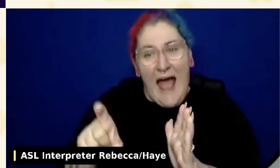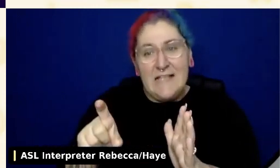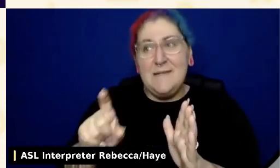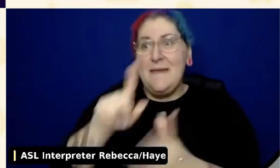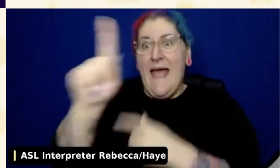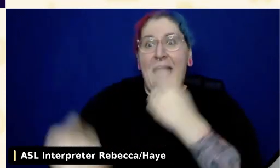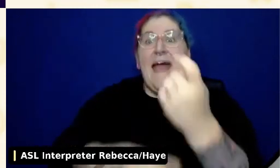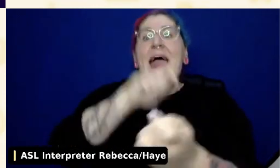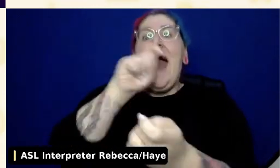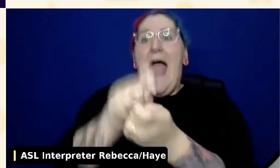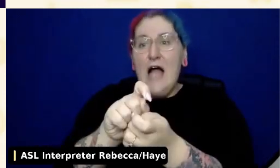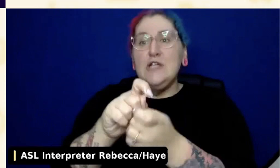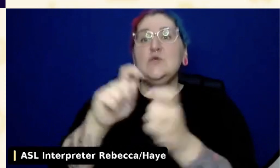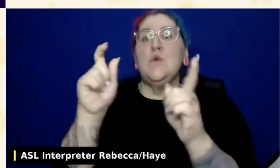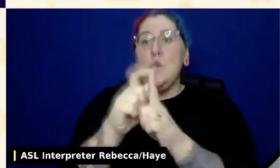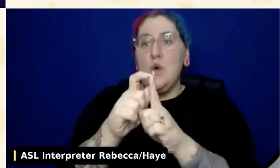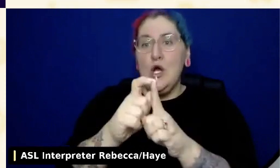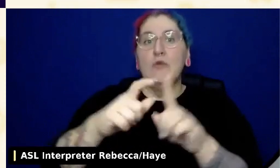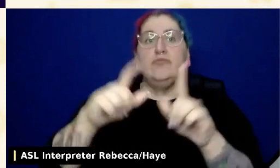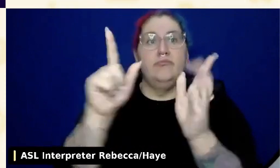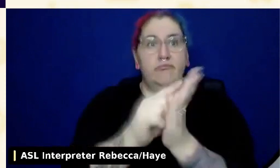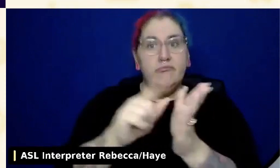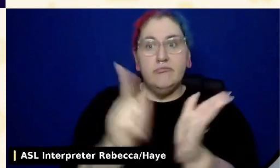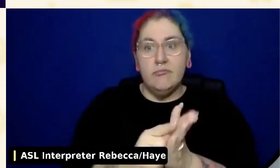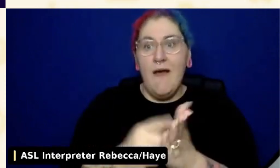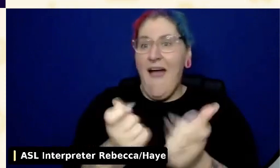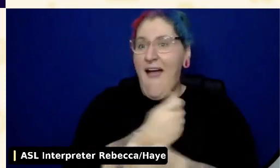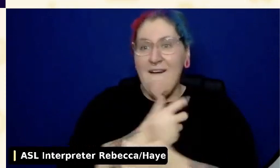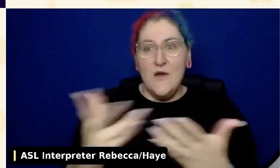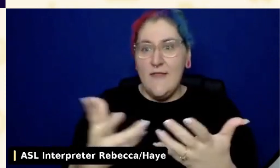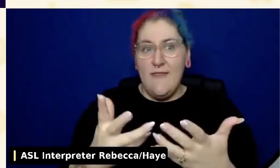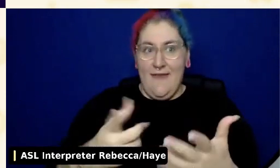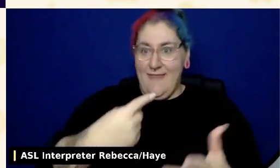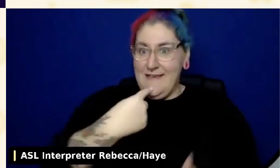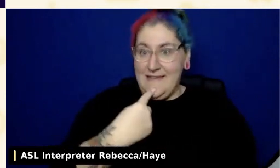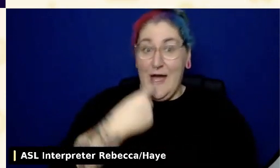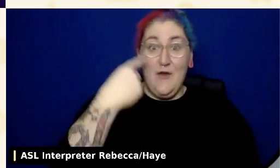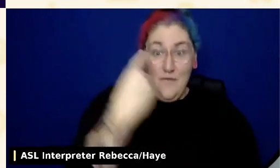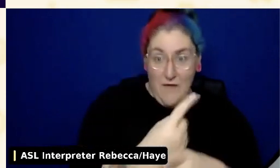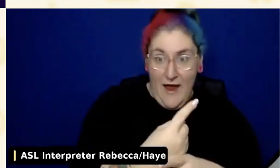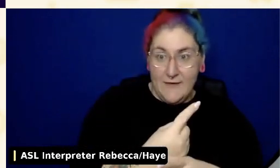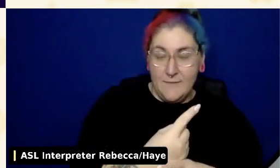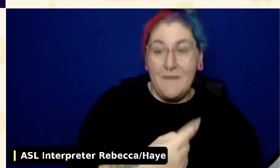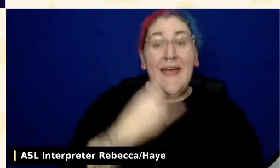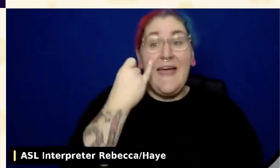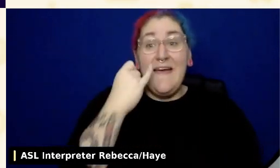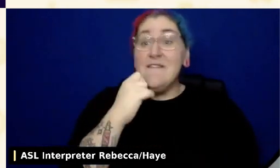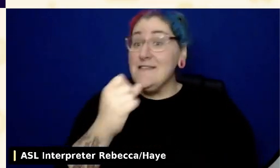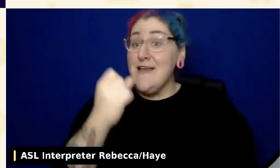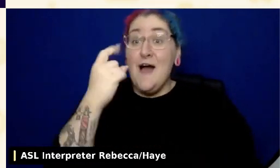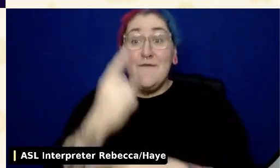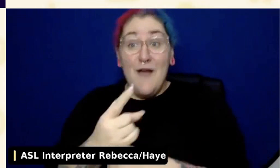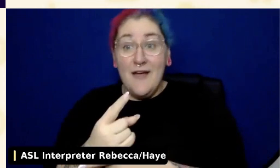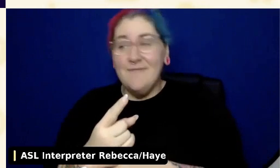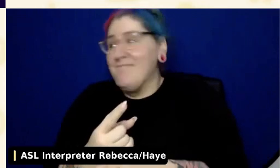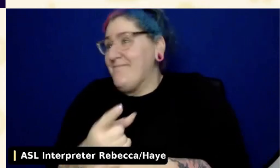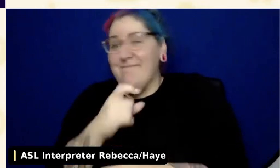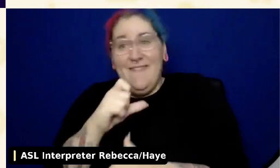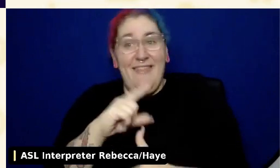Translation is a faithful reproduction of the meaning of that text in another language. In either case, accuracy is a fundamental part